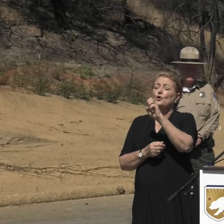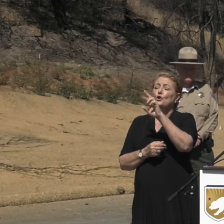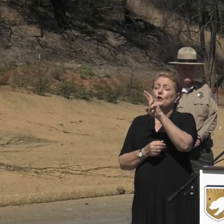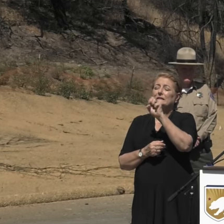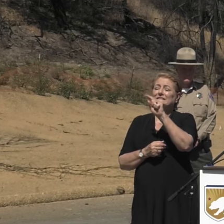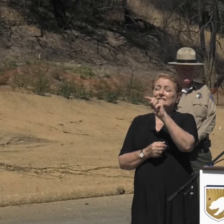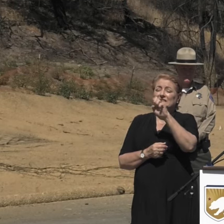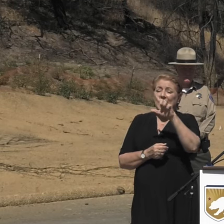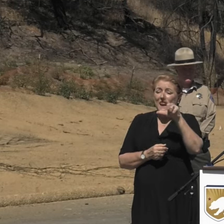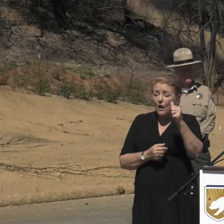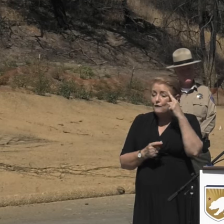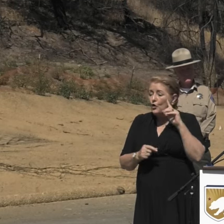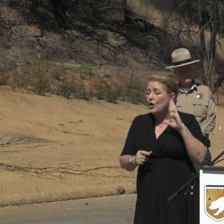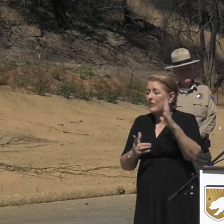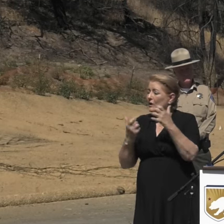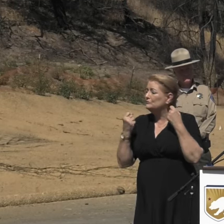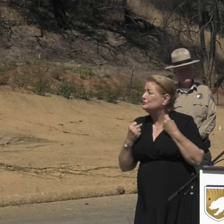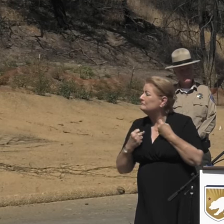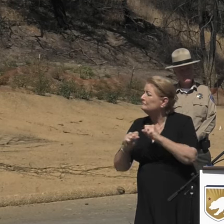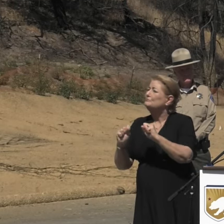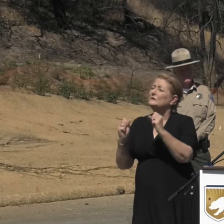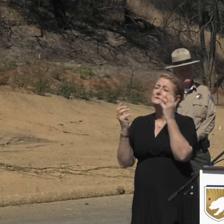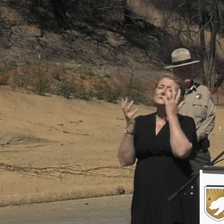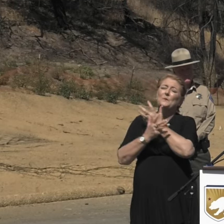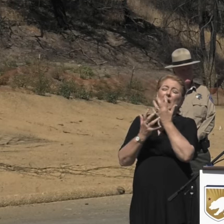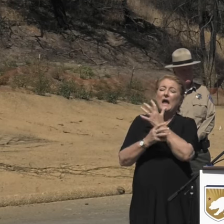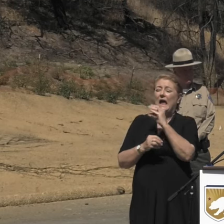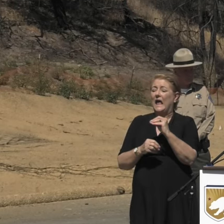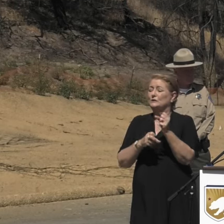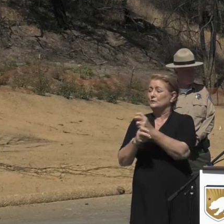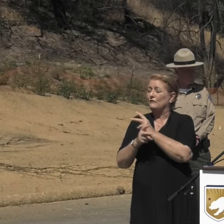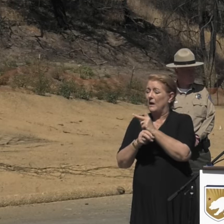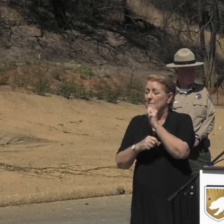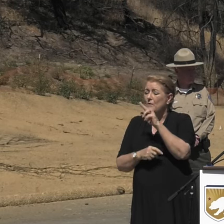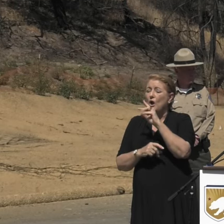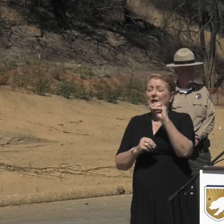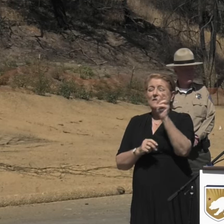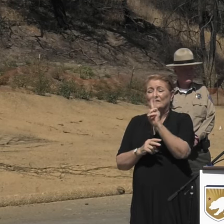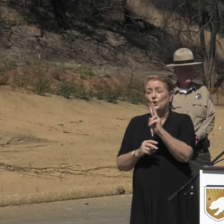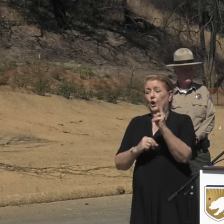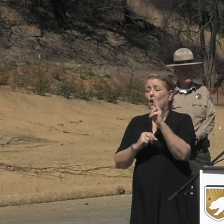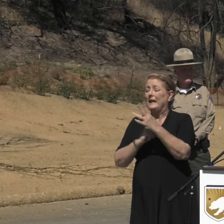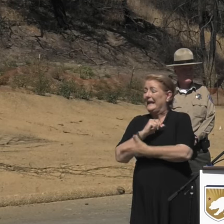for their tremendous efforts, Supervisor Park and the Ventura County team that stepped up.